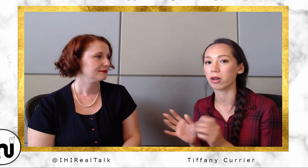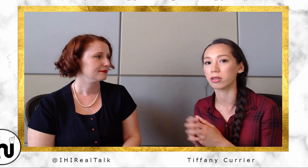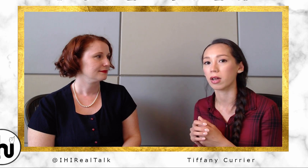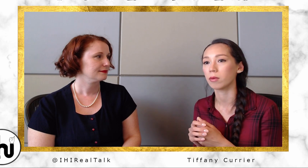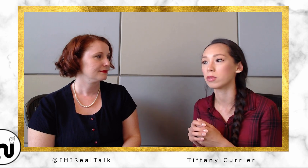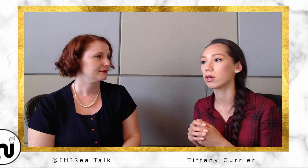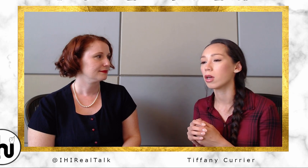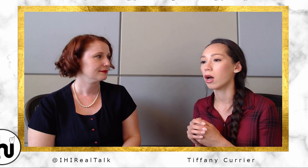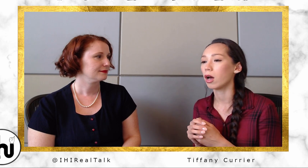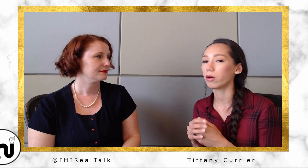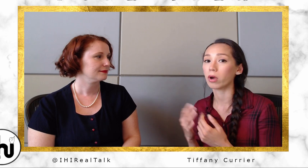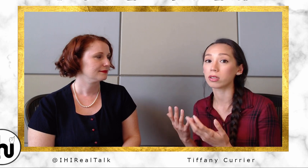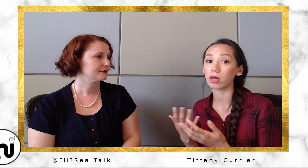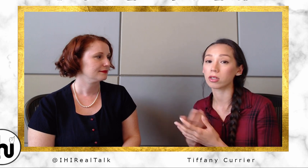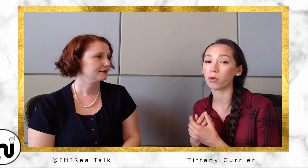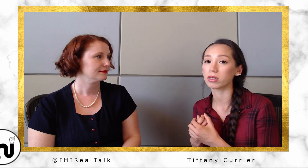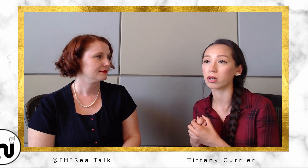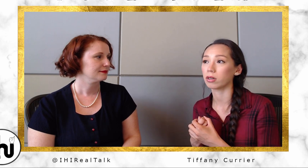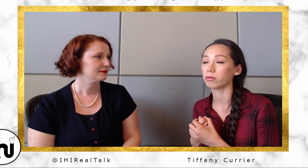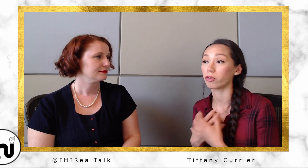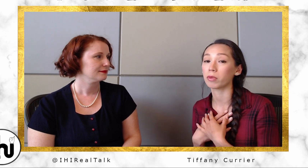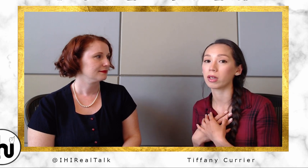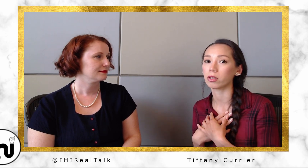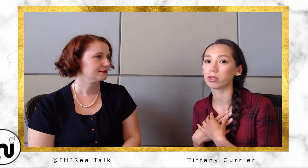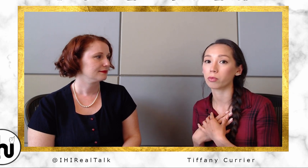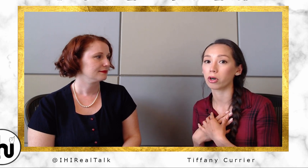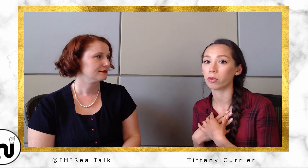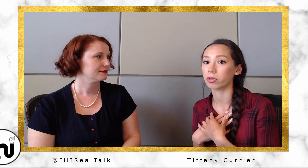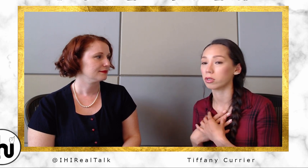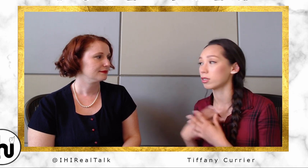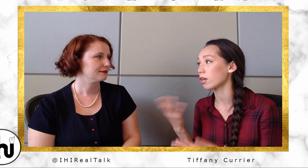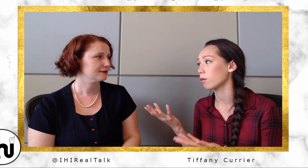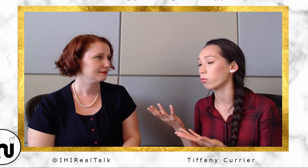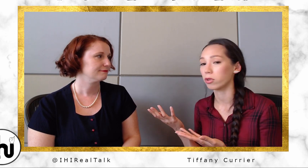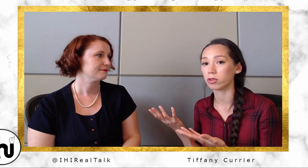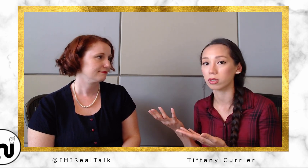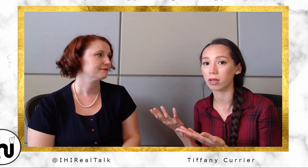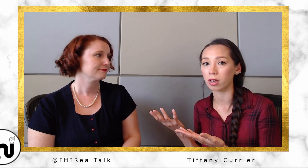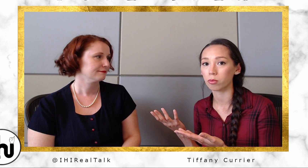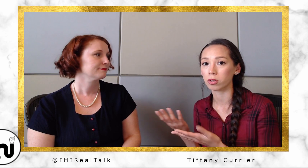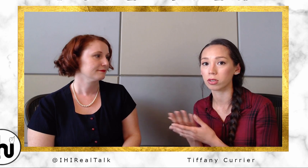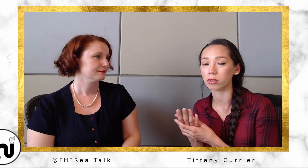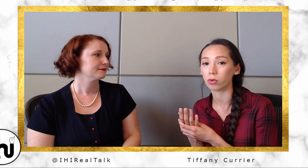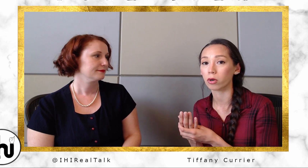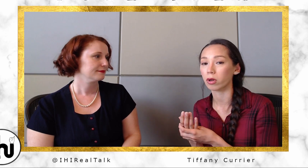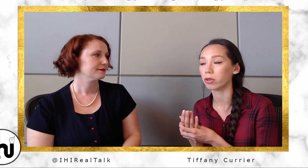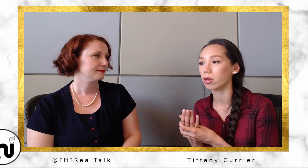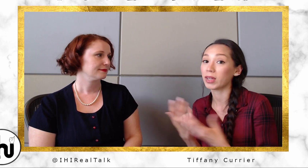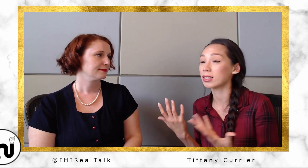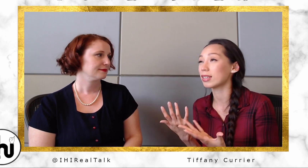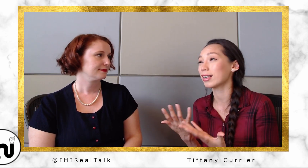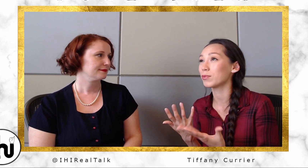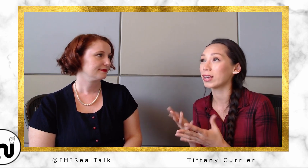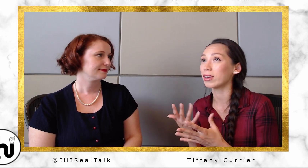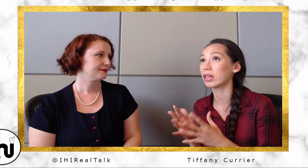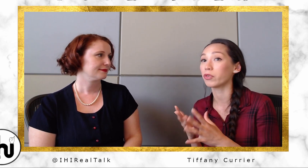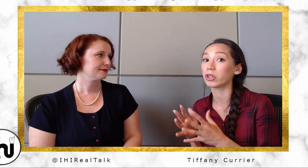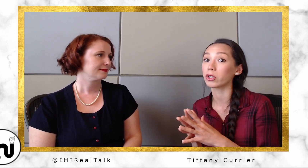the times. It's always, for me, it's always a perk when there's a team. When there's a second person to work with. It can be, it can feel a little lonely